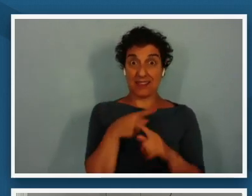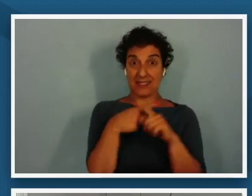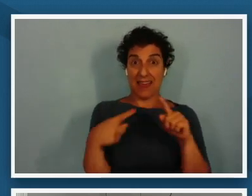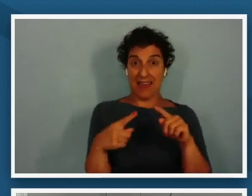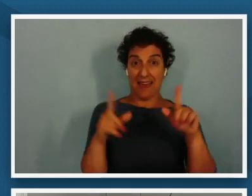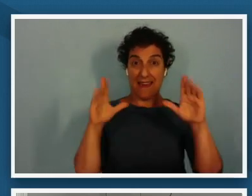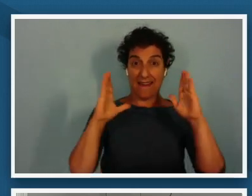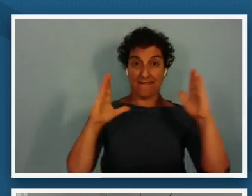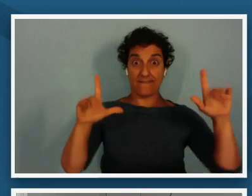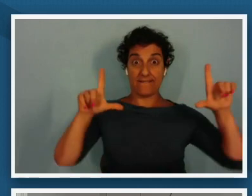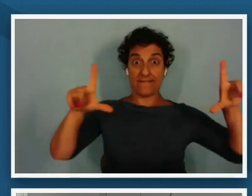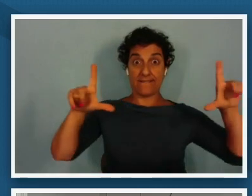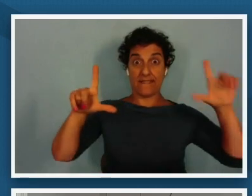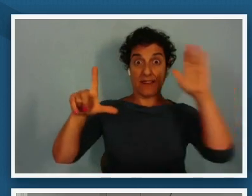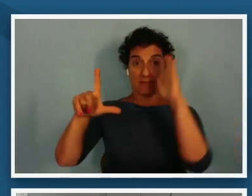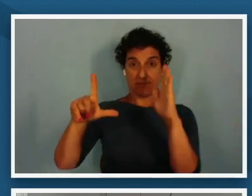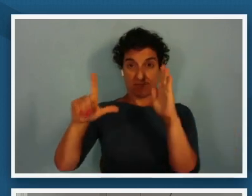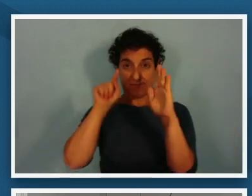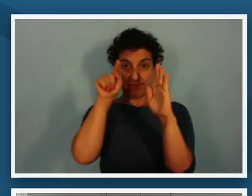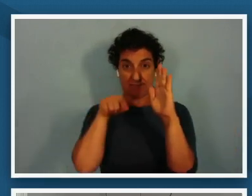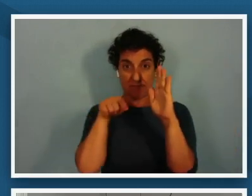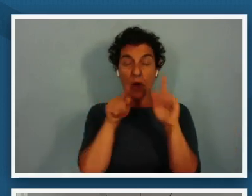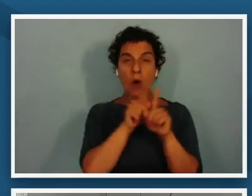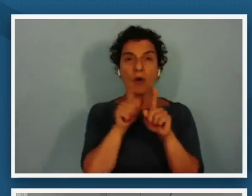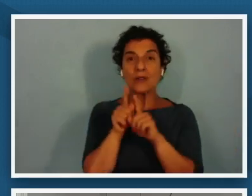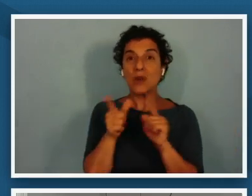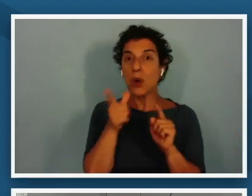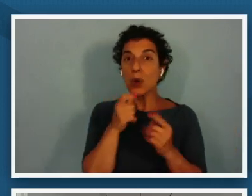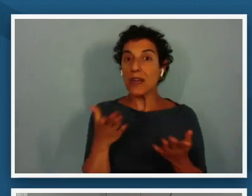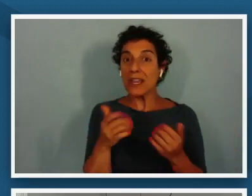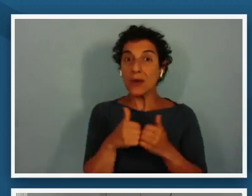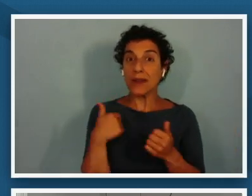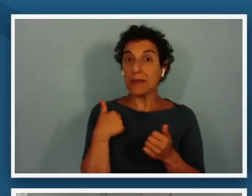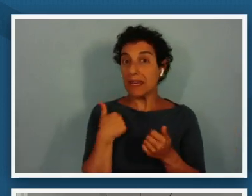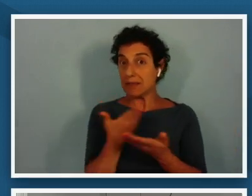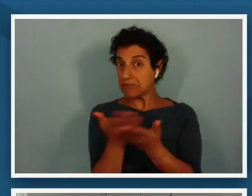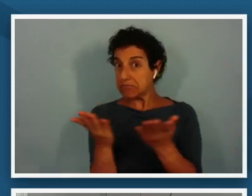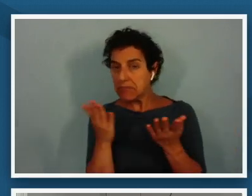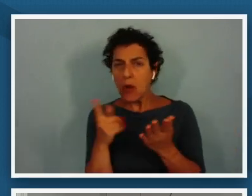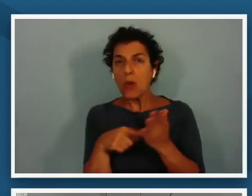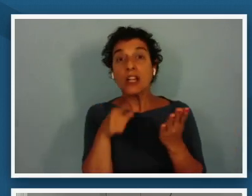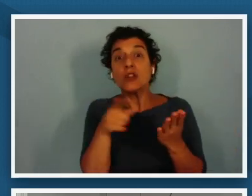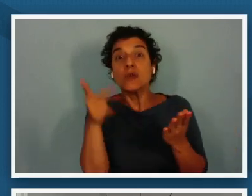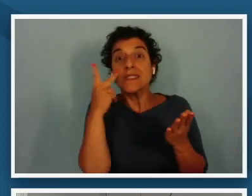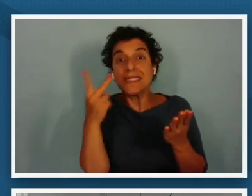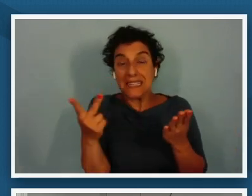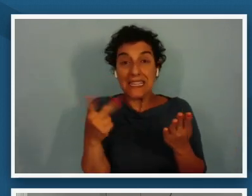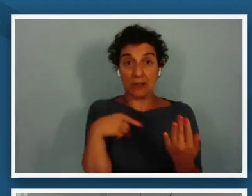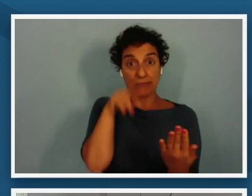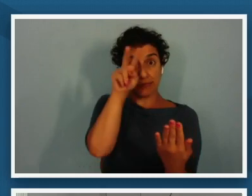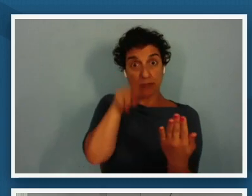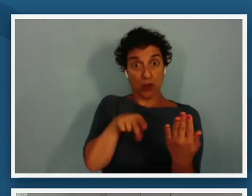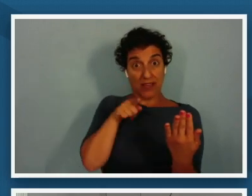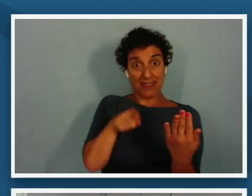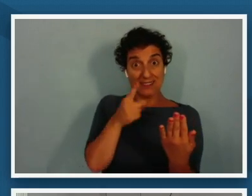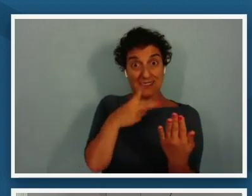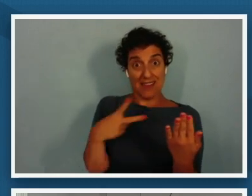appreciate knowing from my colleagues who are here with me what do you see when you look at this half